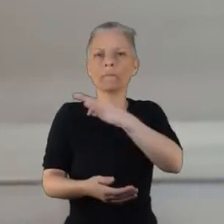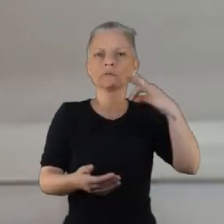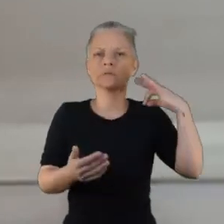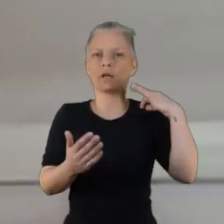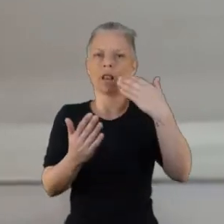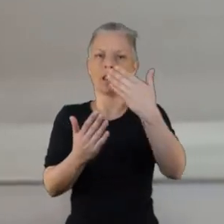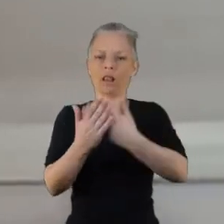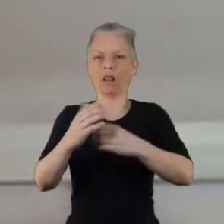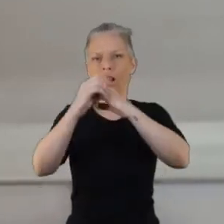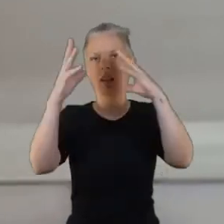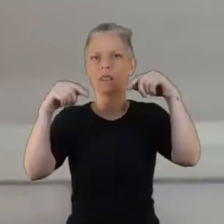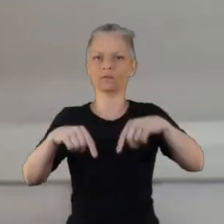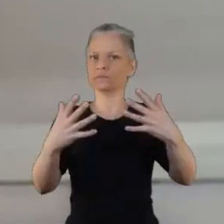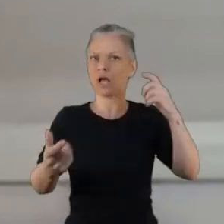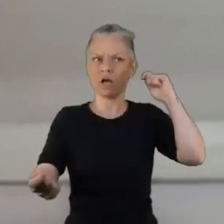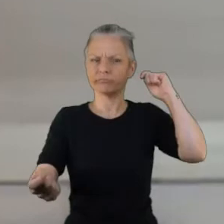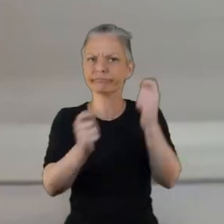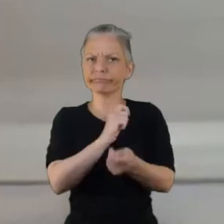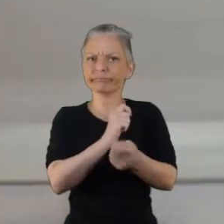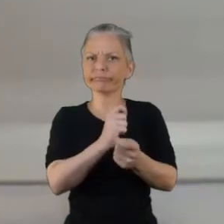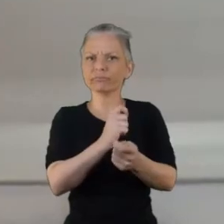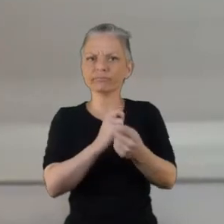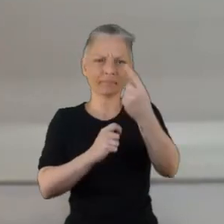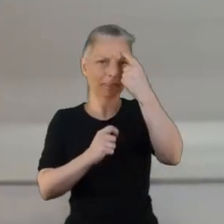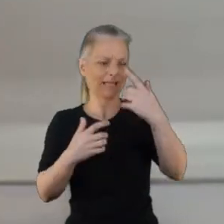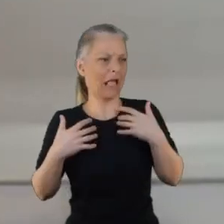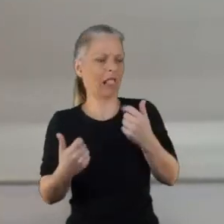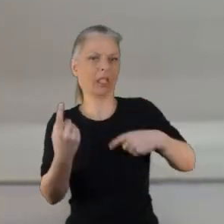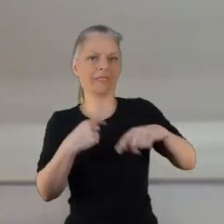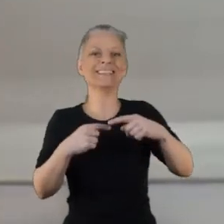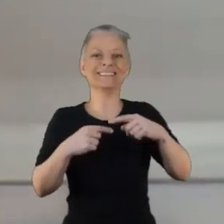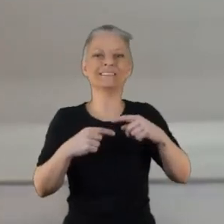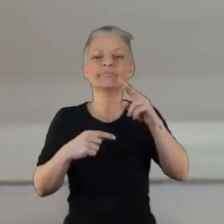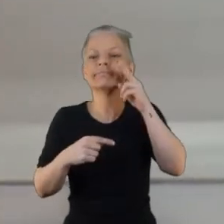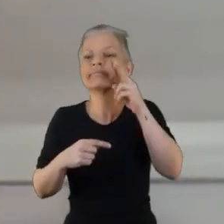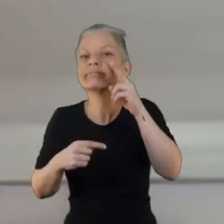I think as well there's something about alternative perspectives that we come from the NHS and